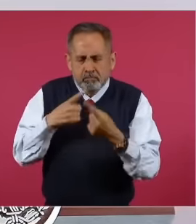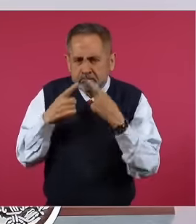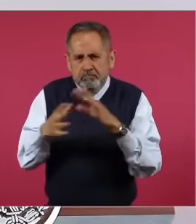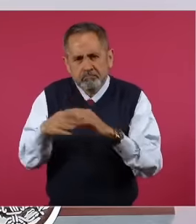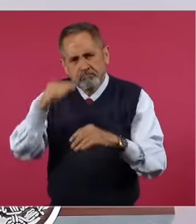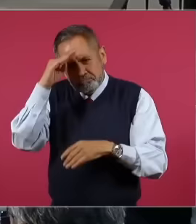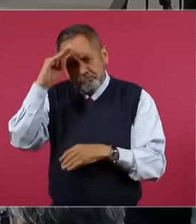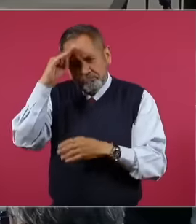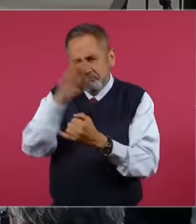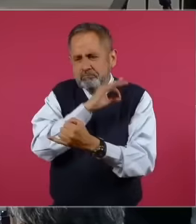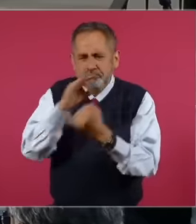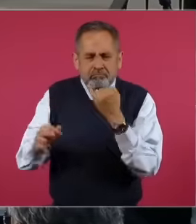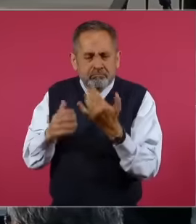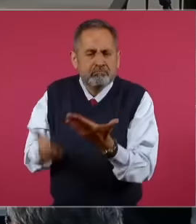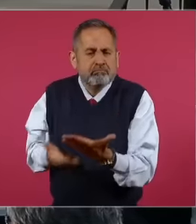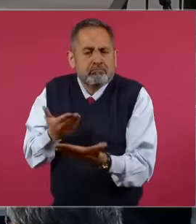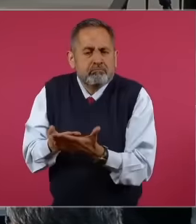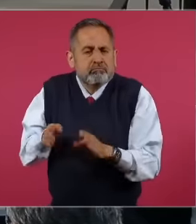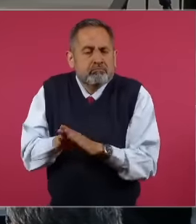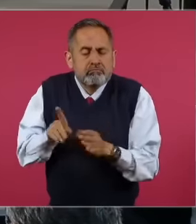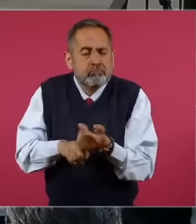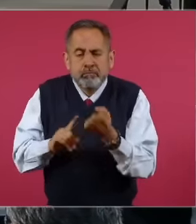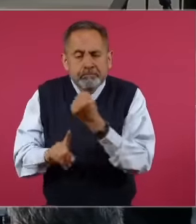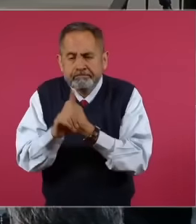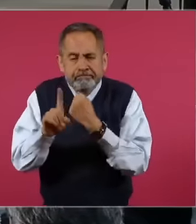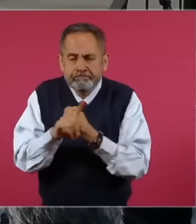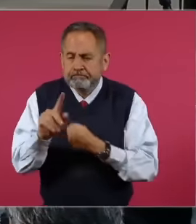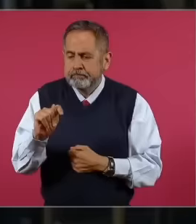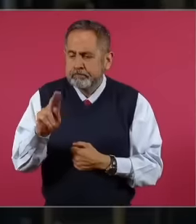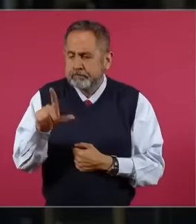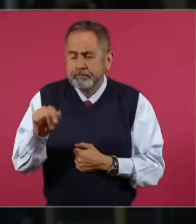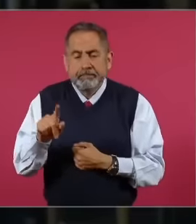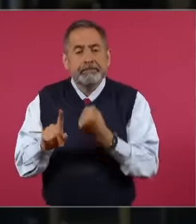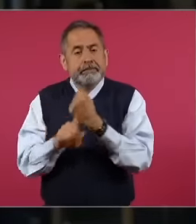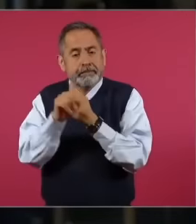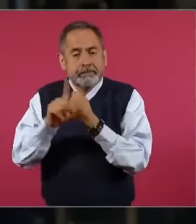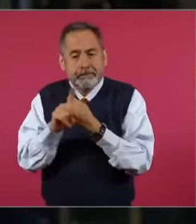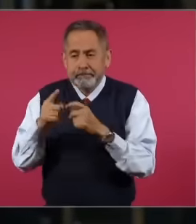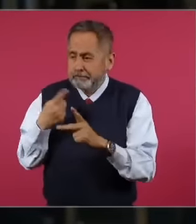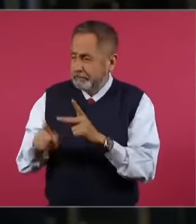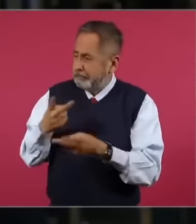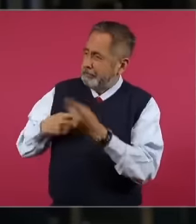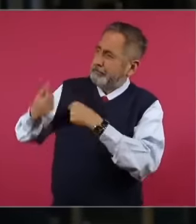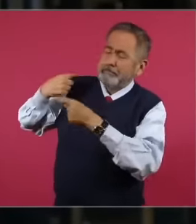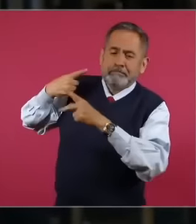finally considered that this is not a problem of Tula. This is a problem of origin. Those who offer